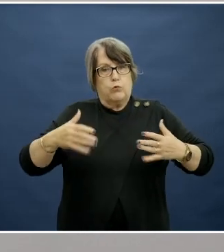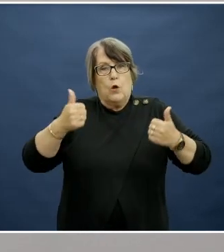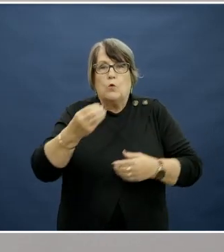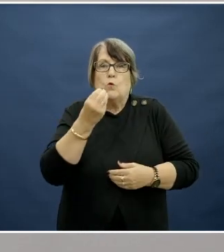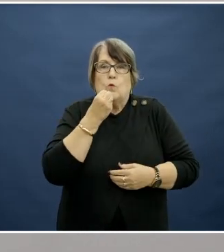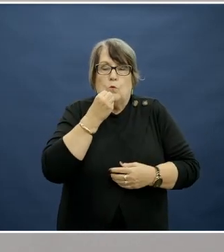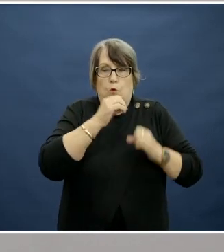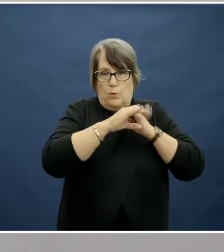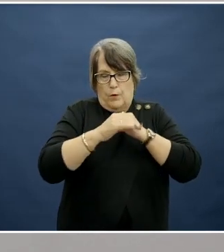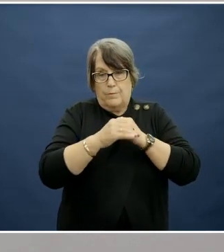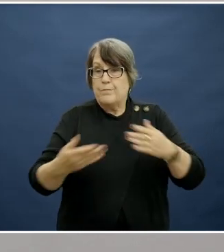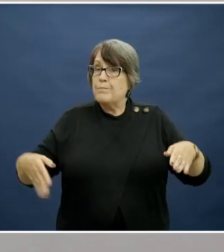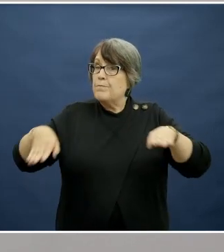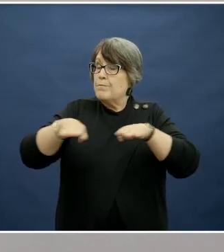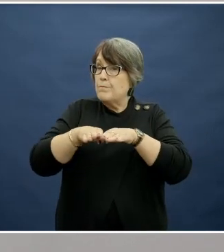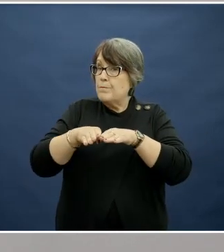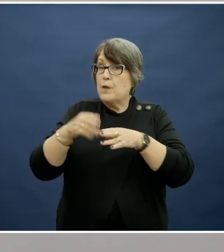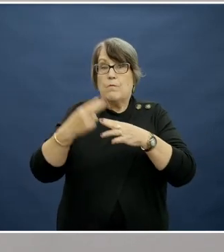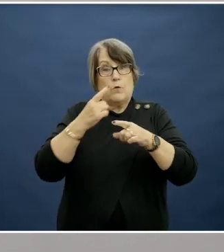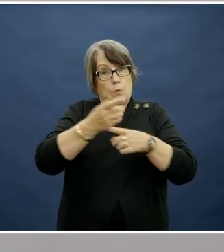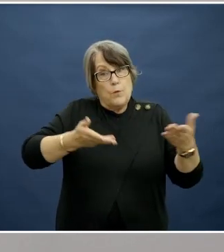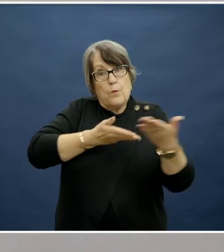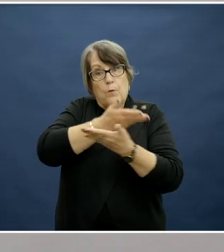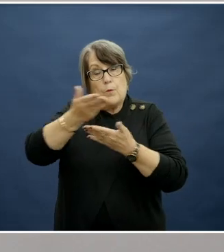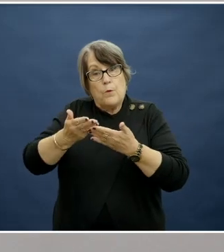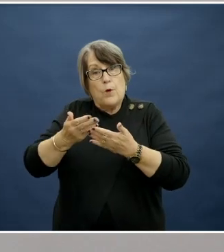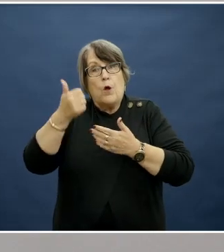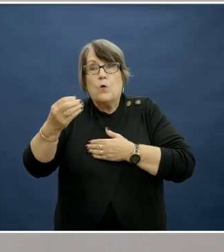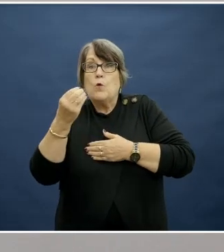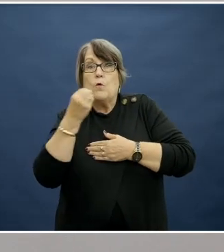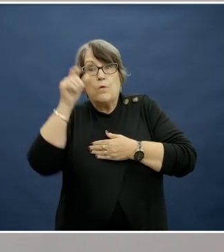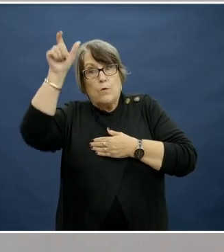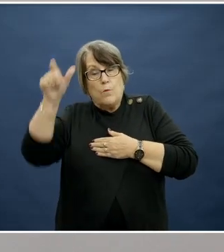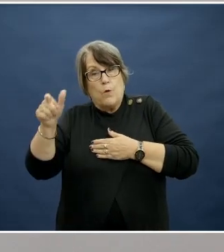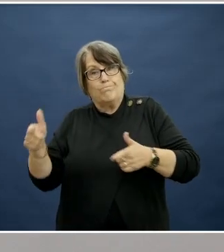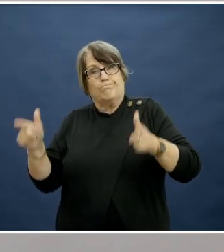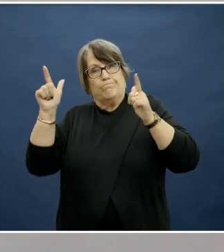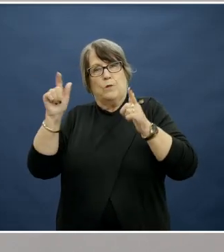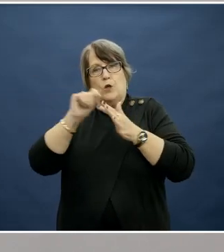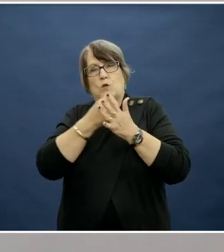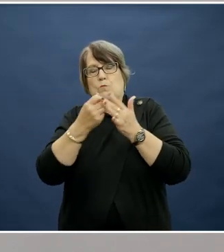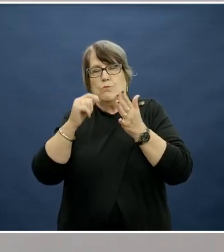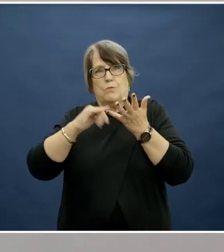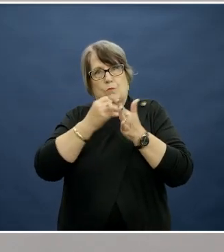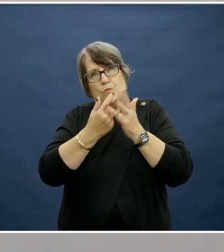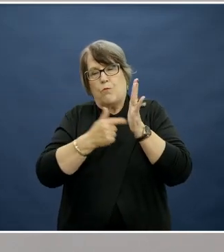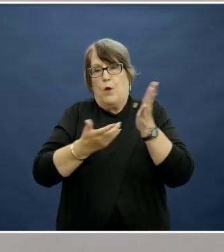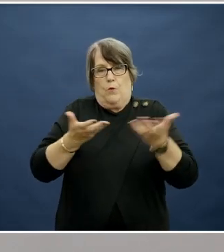Joining Rebecca for our panel discussion is nutritionist and Managing Director of Sprout Cooking School, Themis Chryssidis.